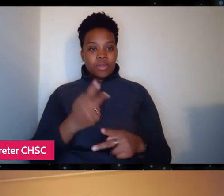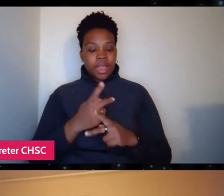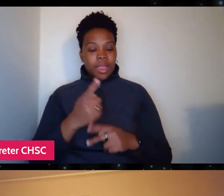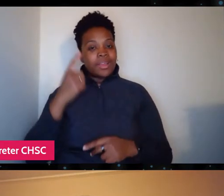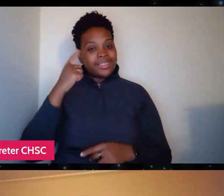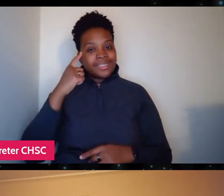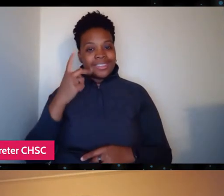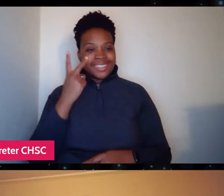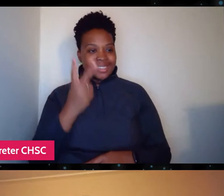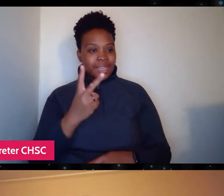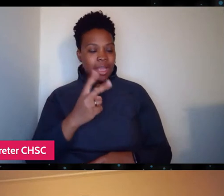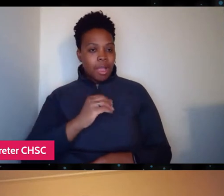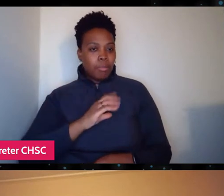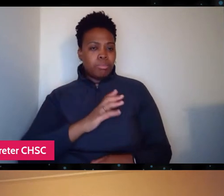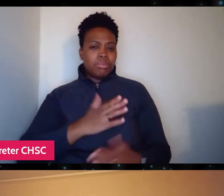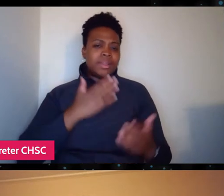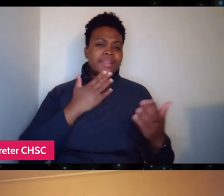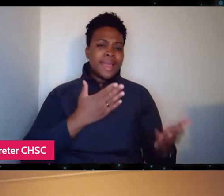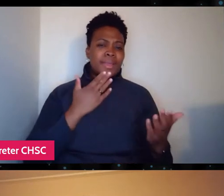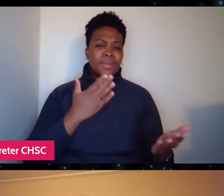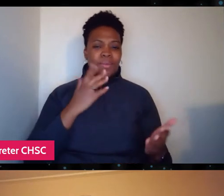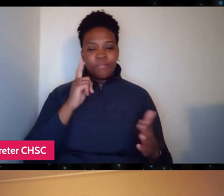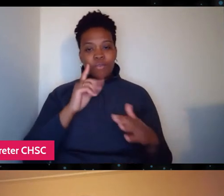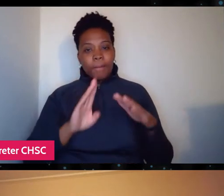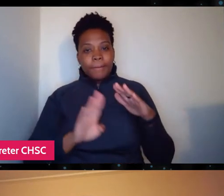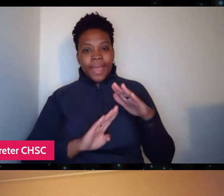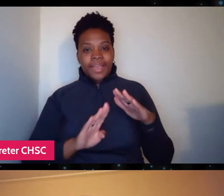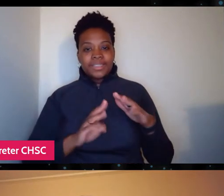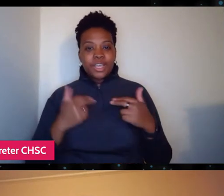for such a basic human need being met.